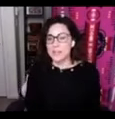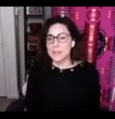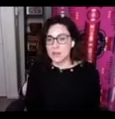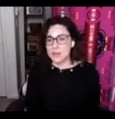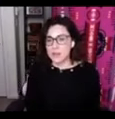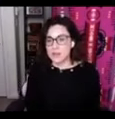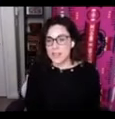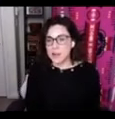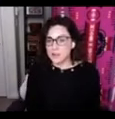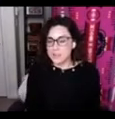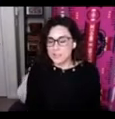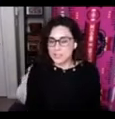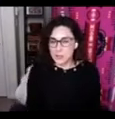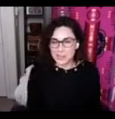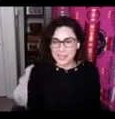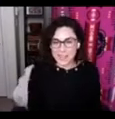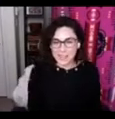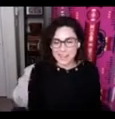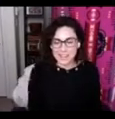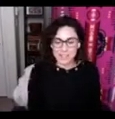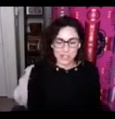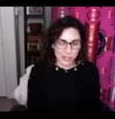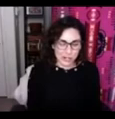The funder the acronym is known in Canada as SSHRC